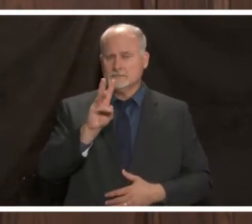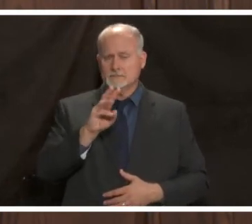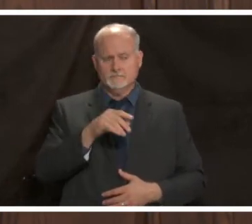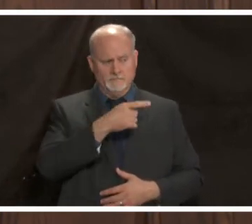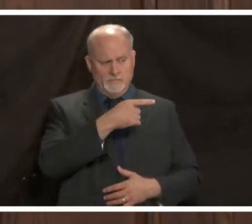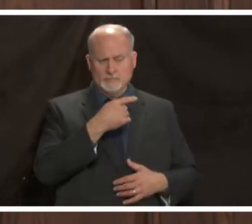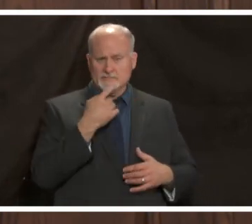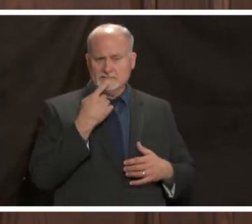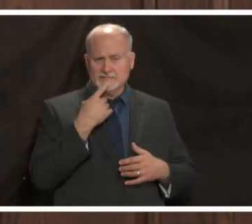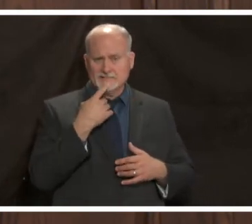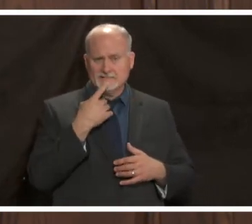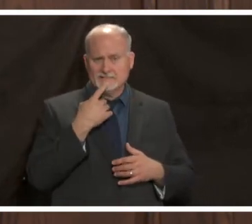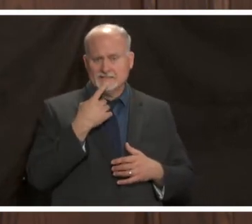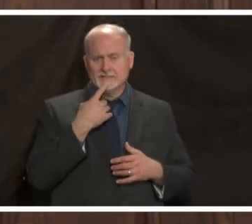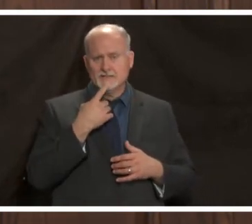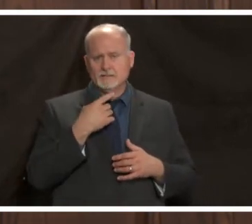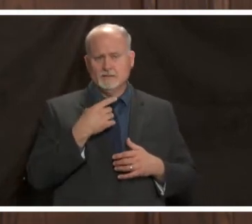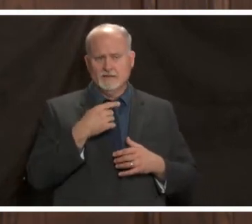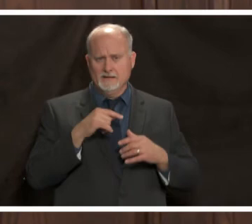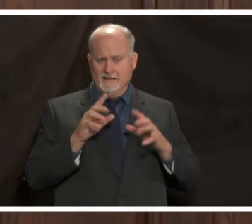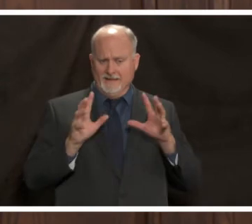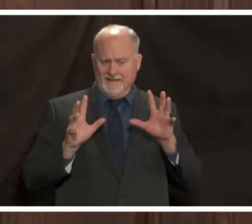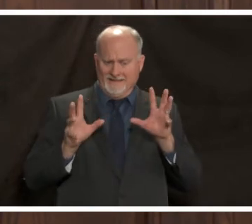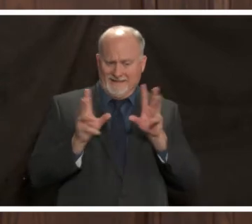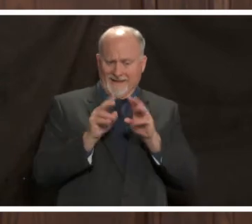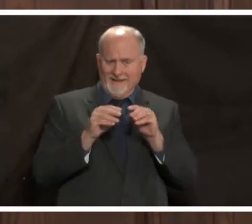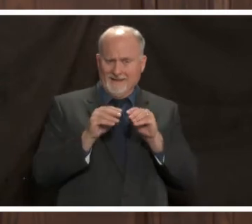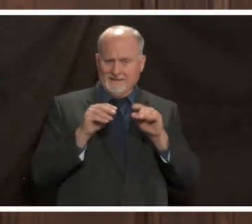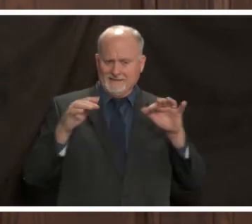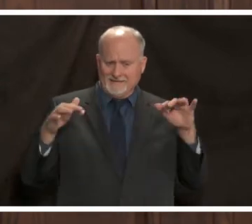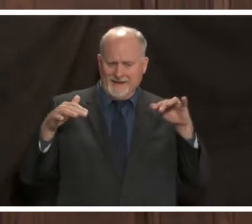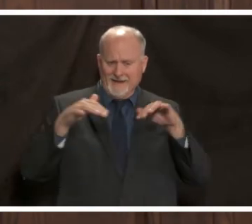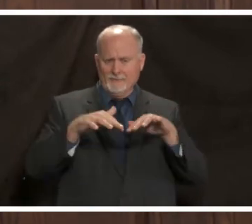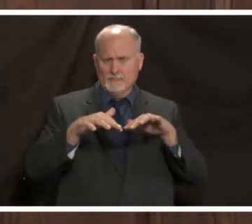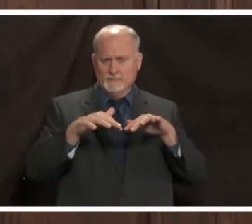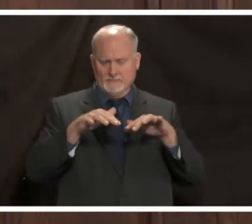talked before that it's gatherings that's where we're seeing the spread i want to ask you about